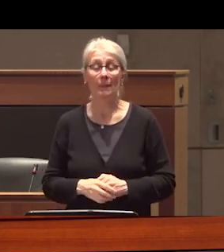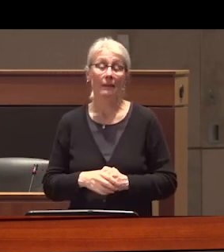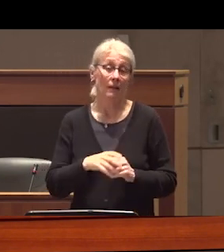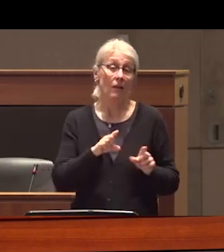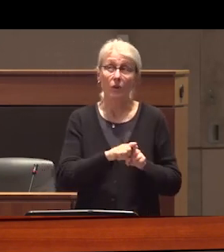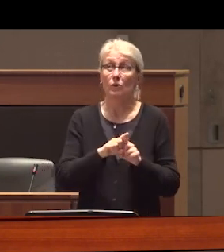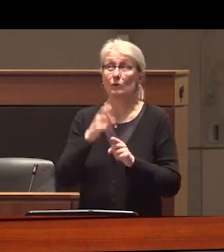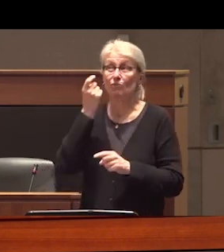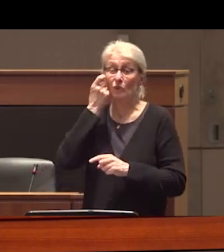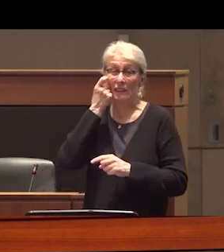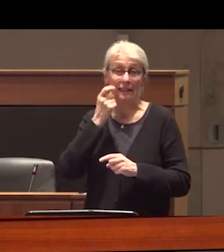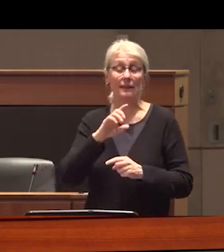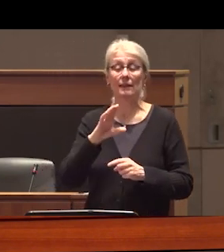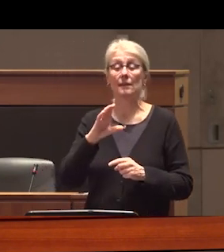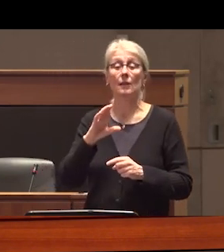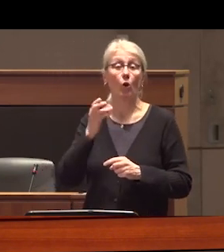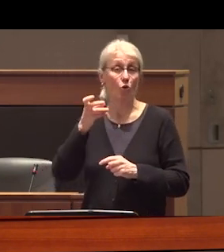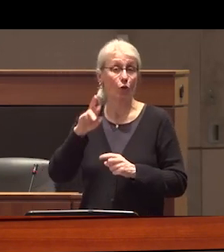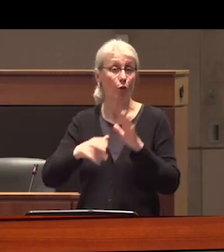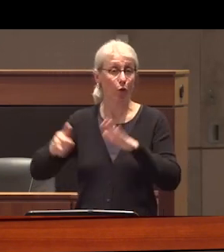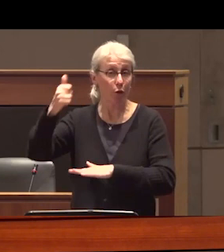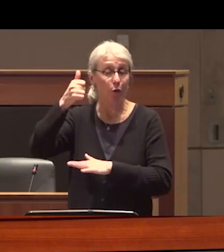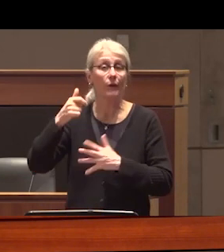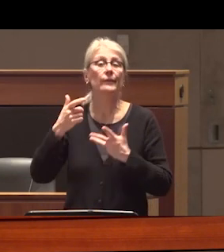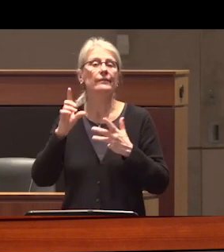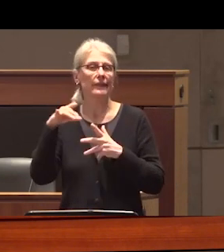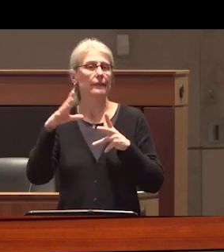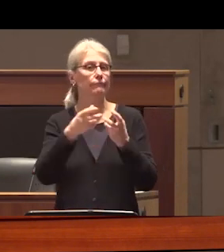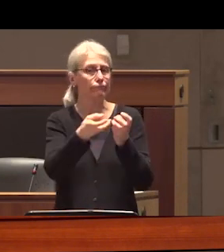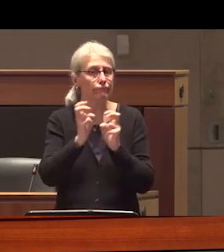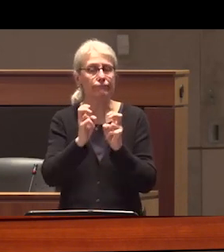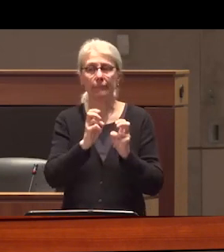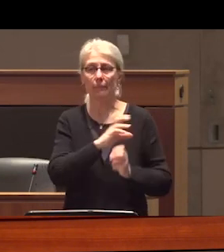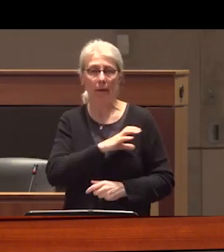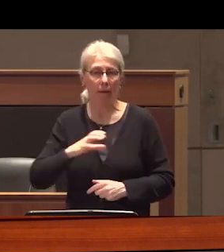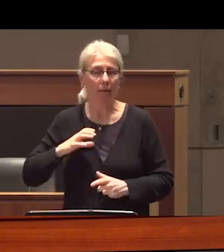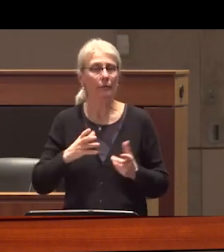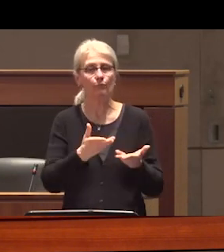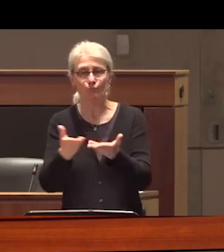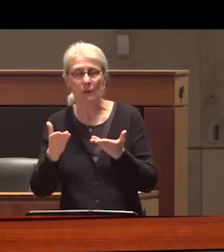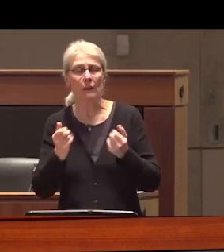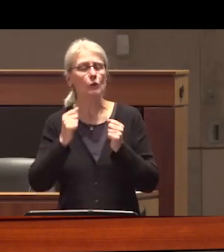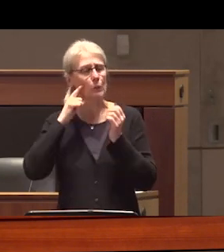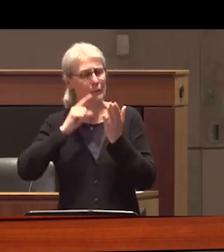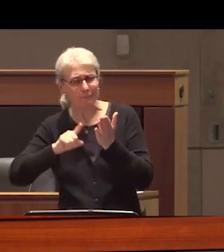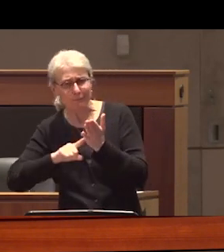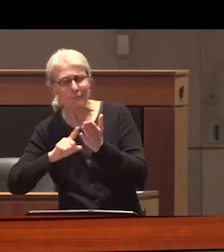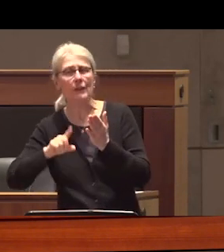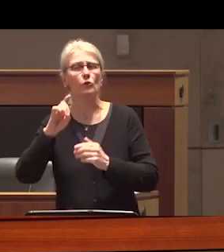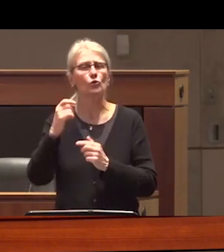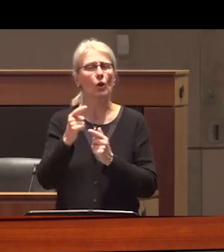very recently the chief coroner uh convened a a panel uh to review drug toxicity over a period of